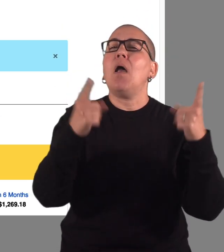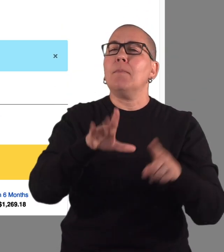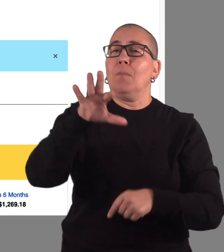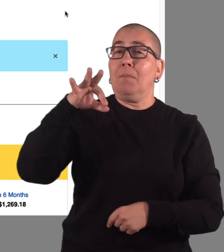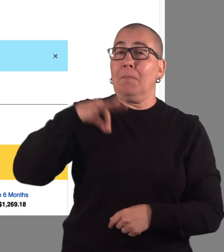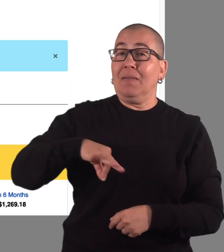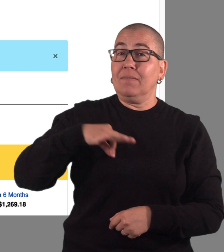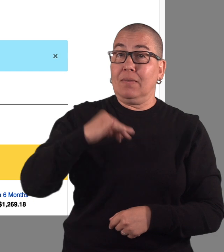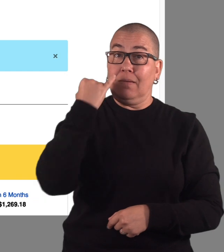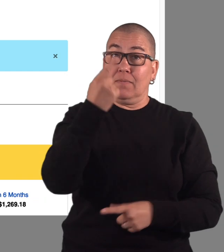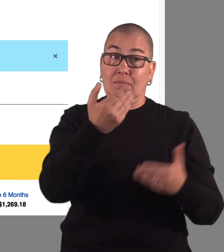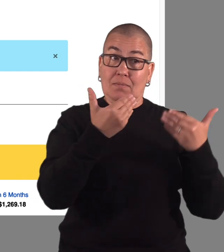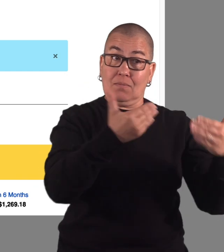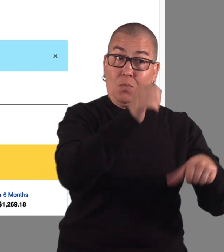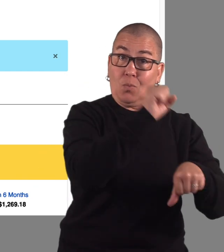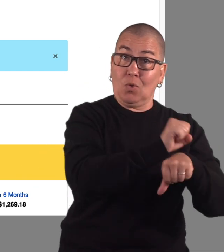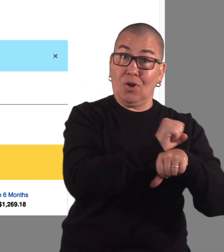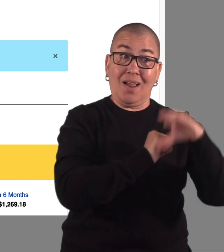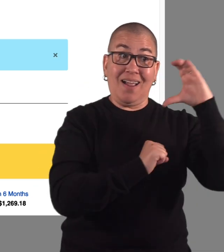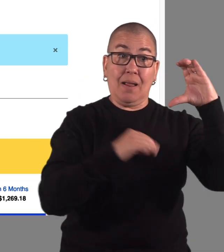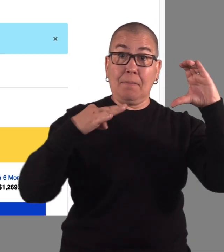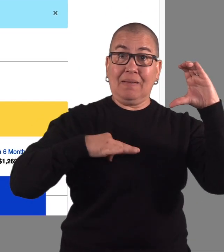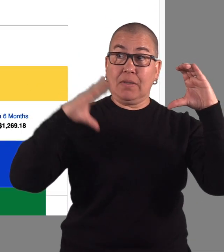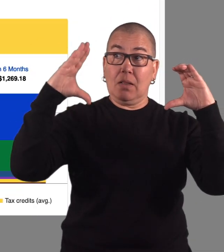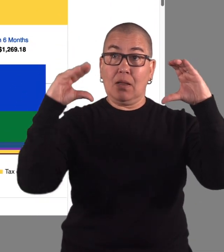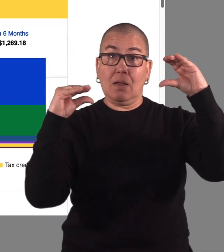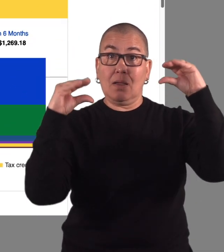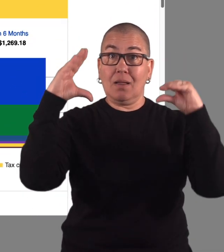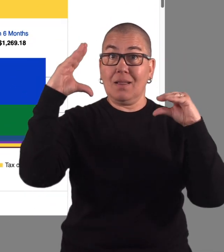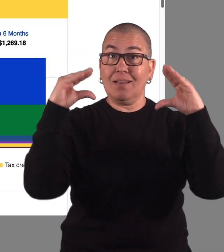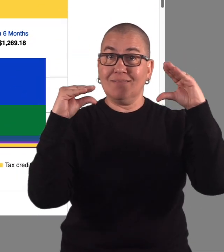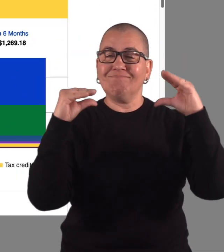to your benefits if you worked and earned that amount.